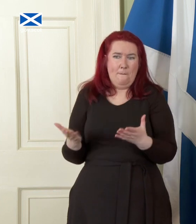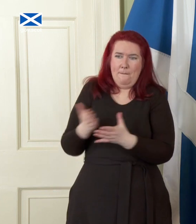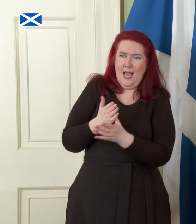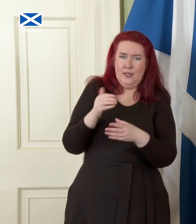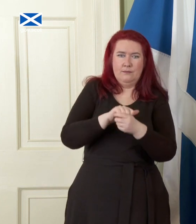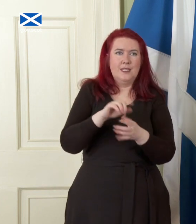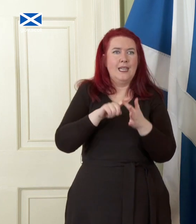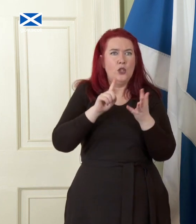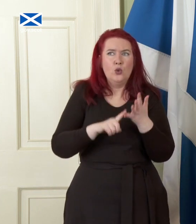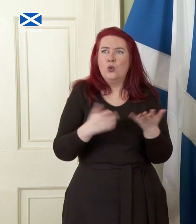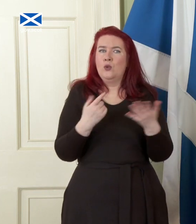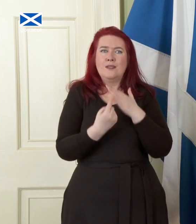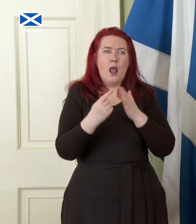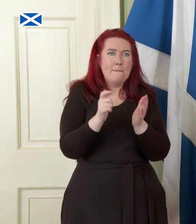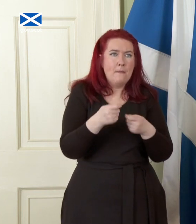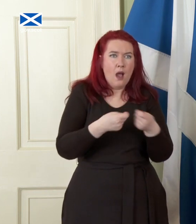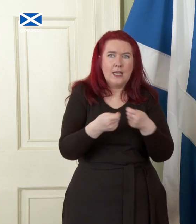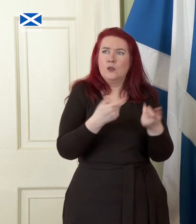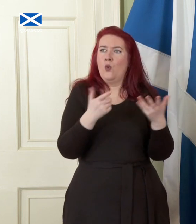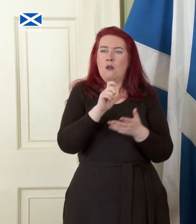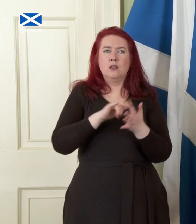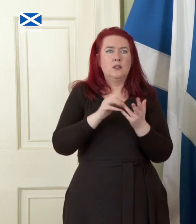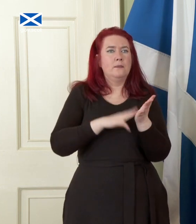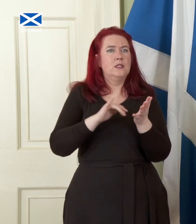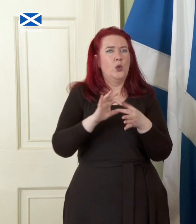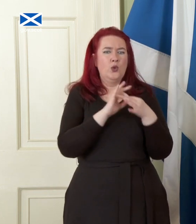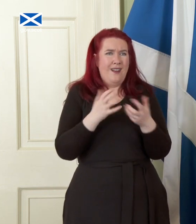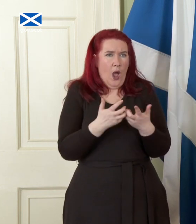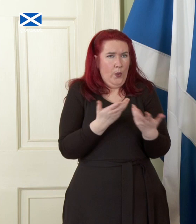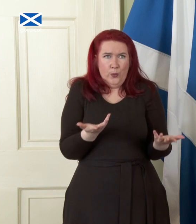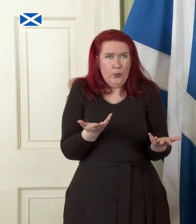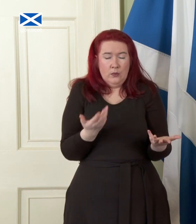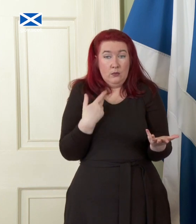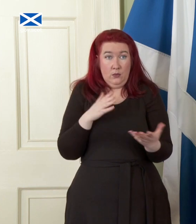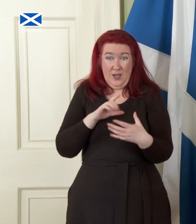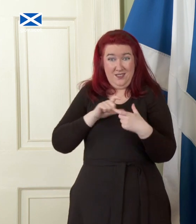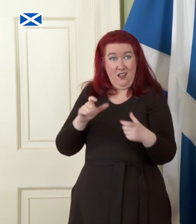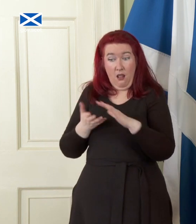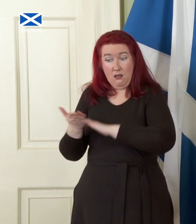Market or Customs Union. If we stay as we are as part of the Westminster system, the outlook